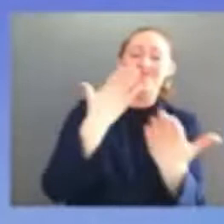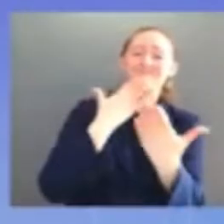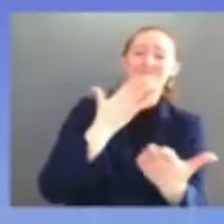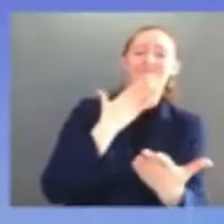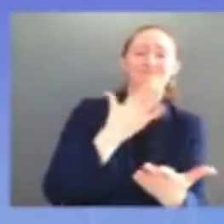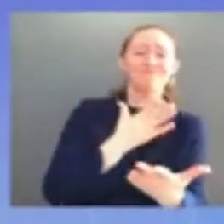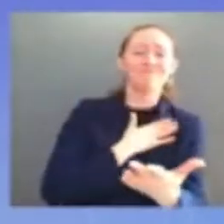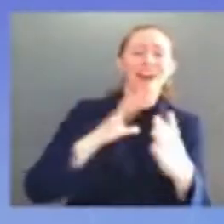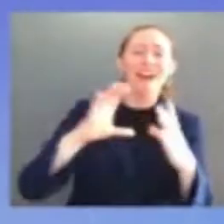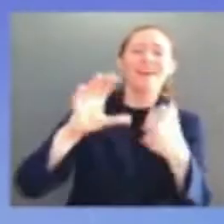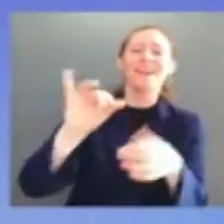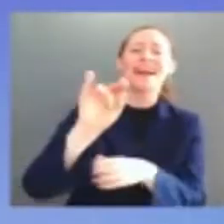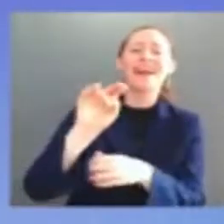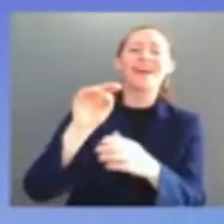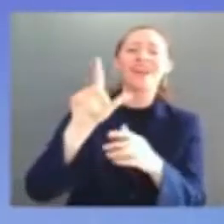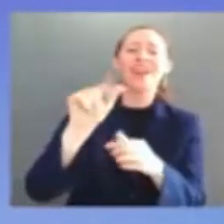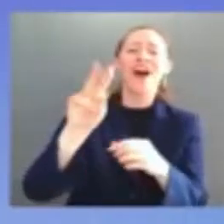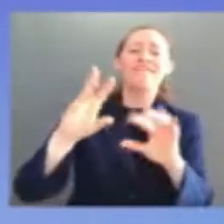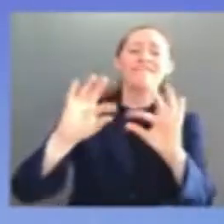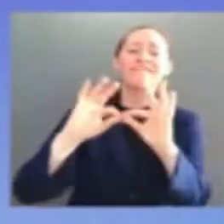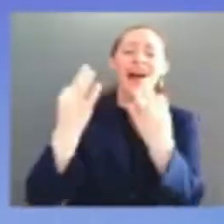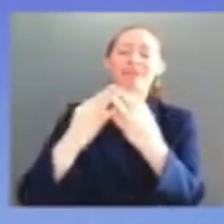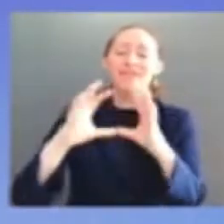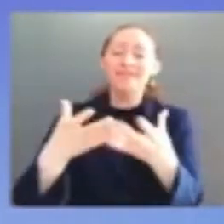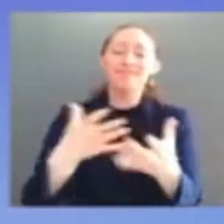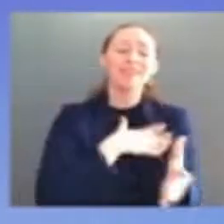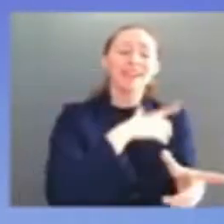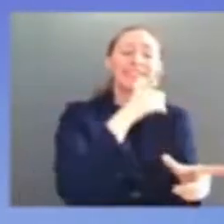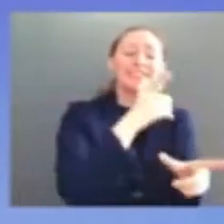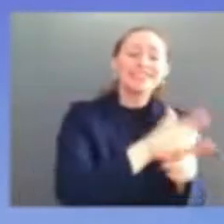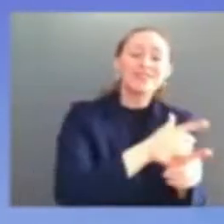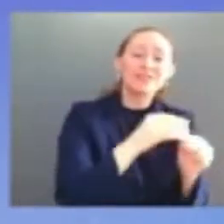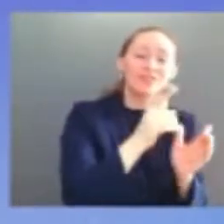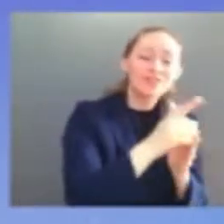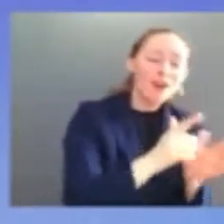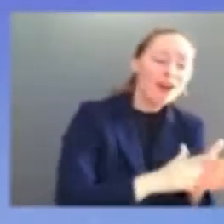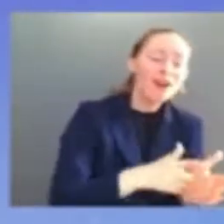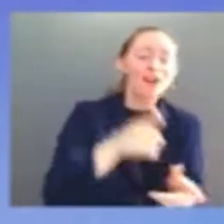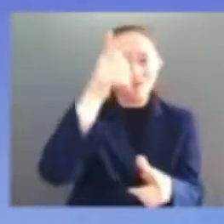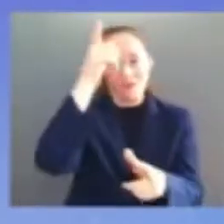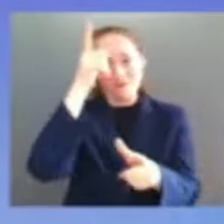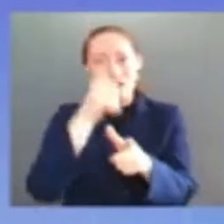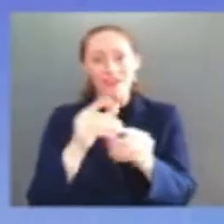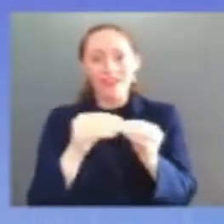and brothers-in-law william and dana guardian natalie thank you for your love and support